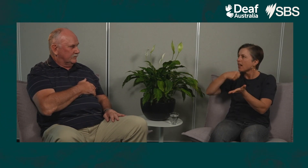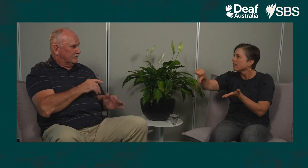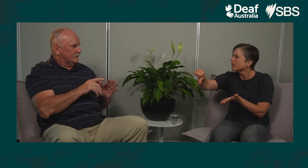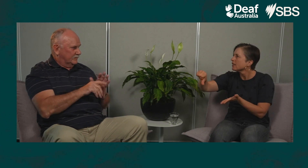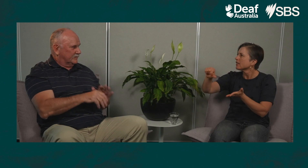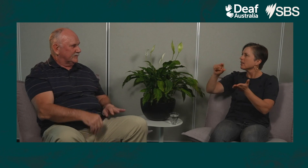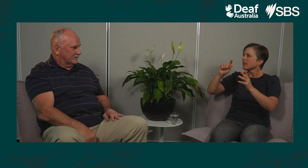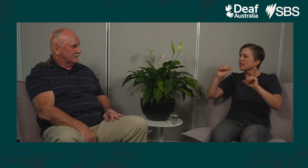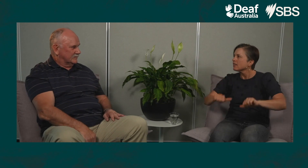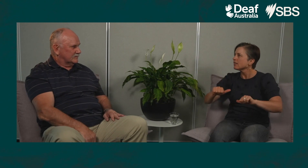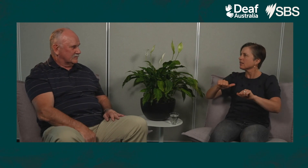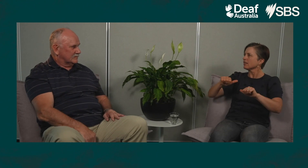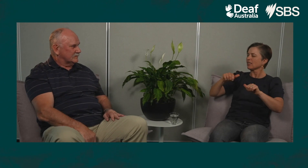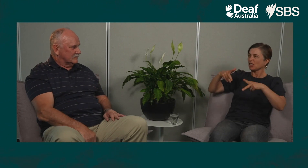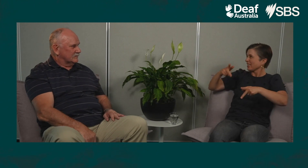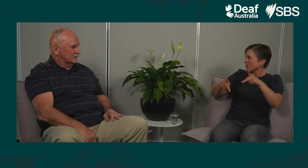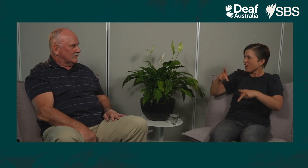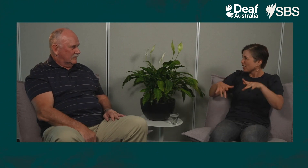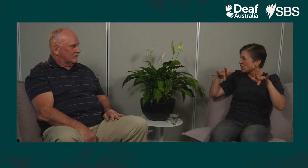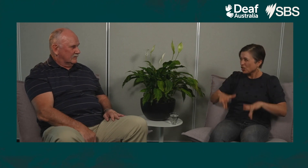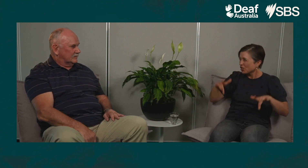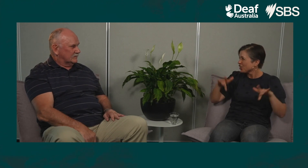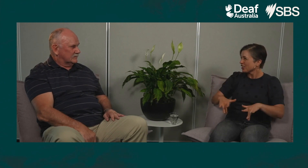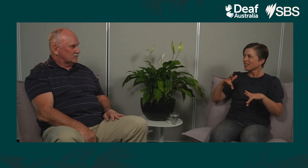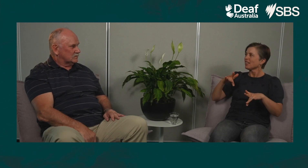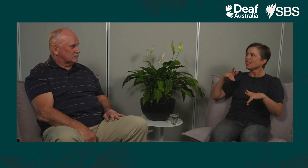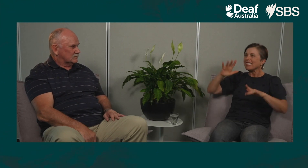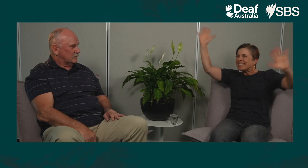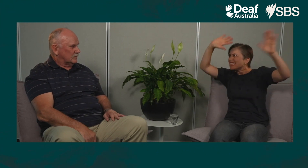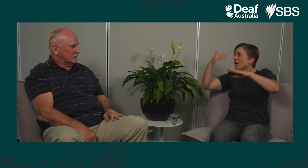though writing a letter and posting it. This is before TTY’s were around.